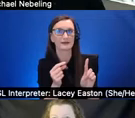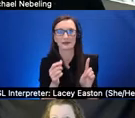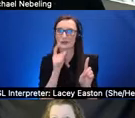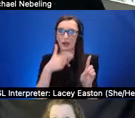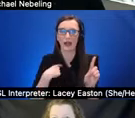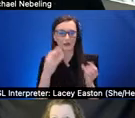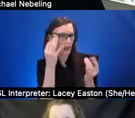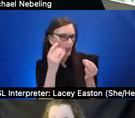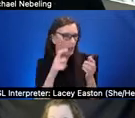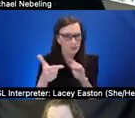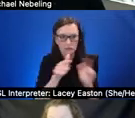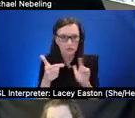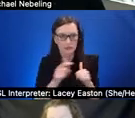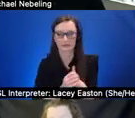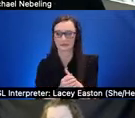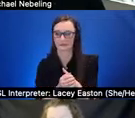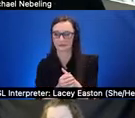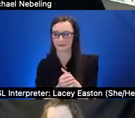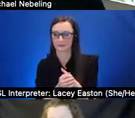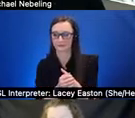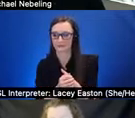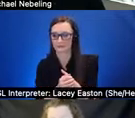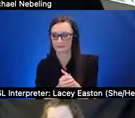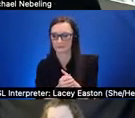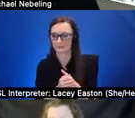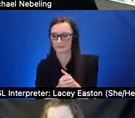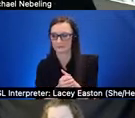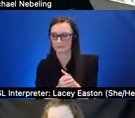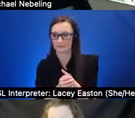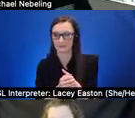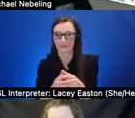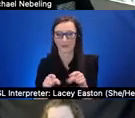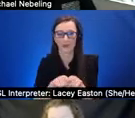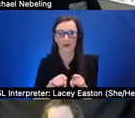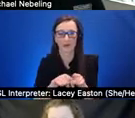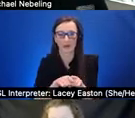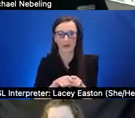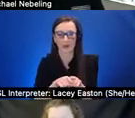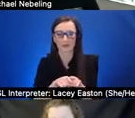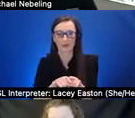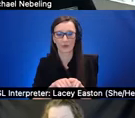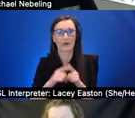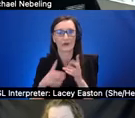we're also brainstorming about adding a short user tutorial to the start of each experience